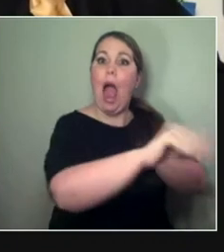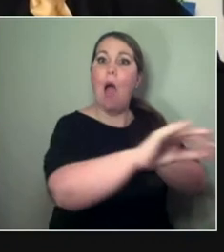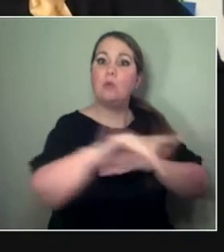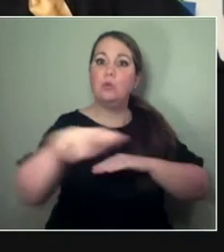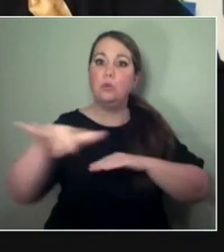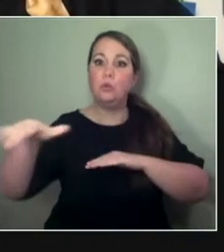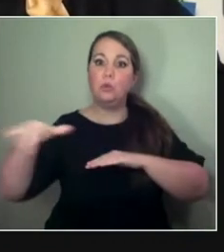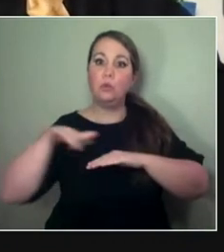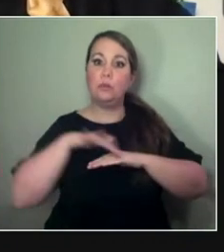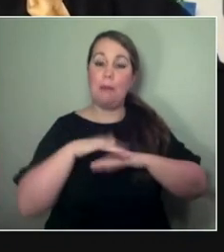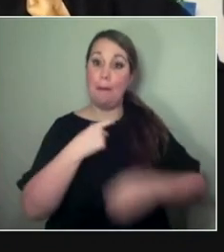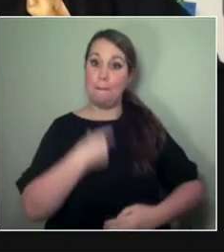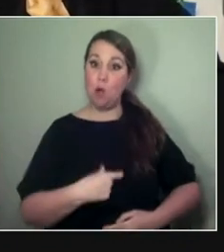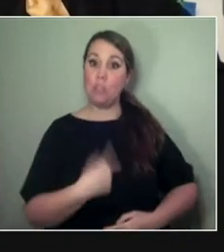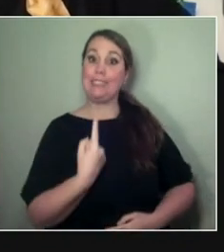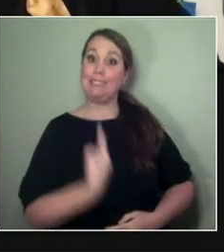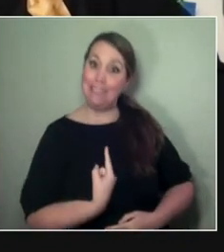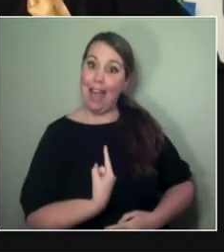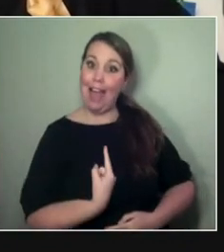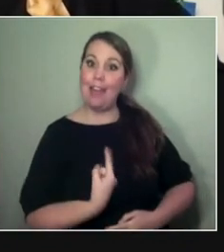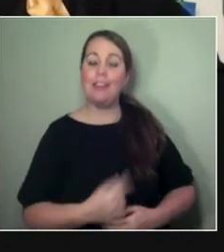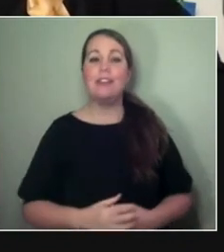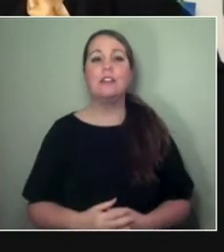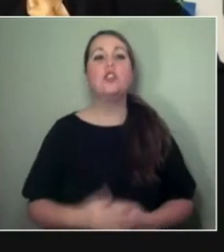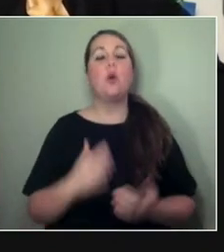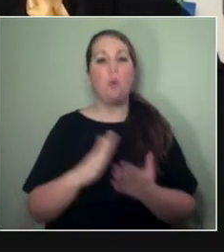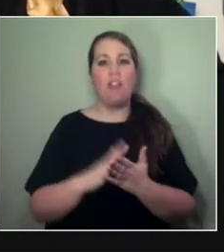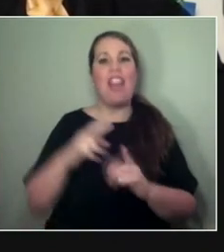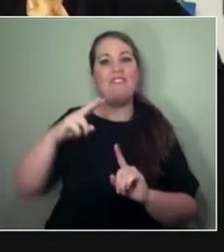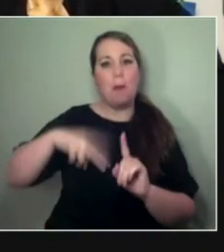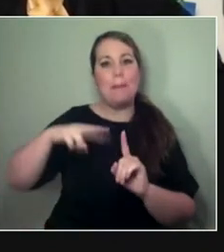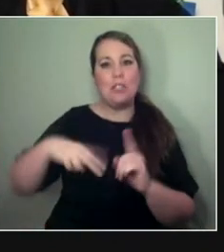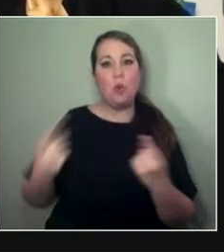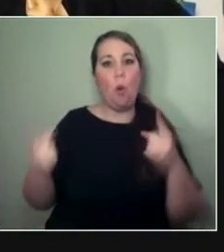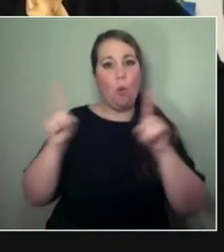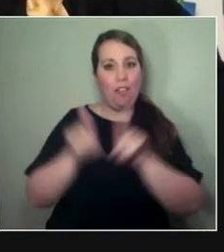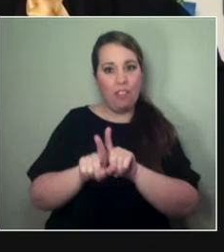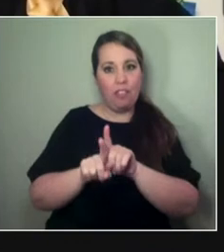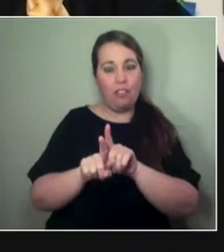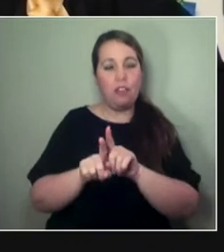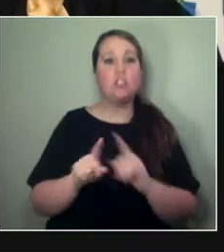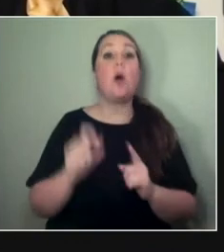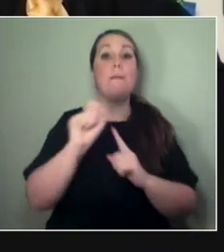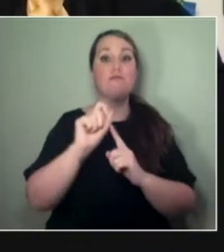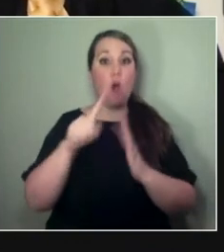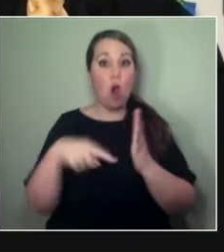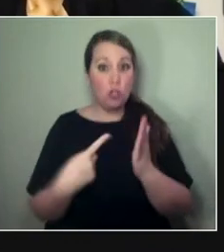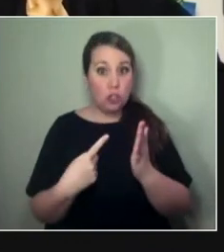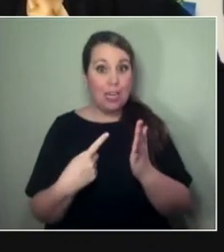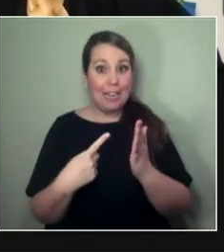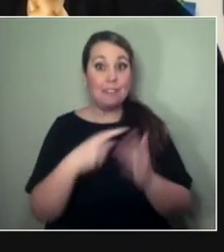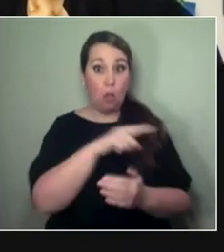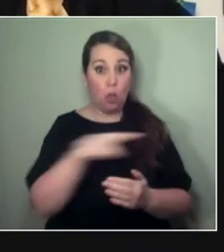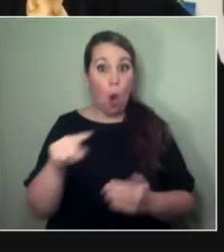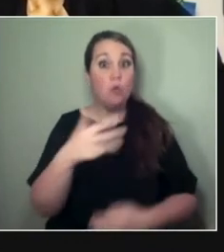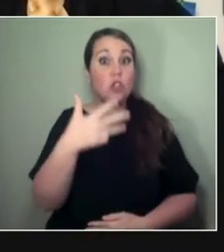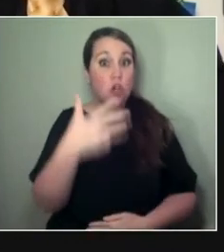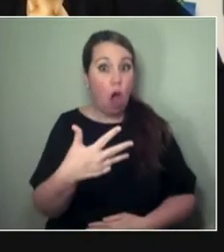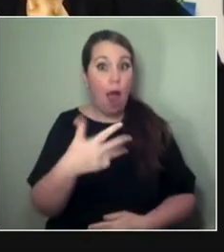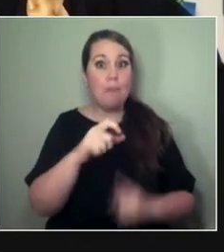We were kind of— I mean, we were gearing up for... The projects are geared so that they are live — most of them.